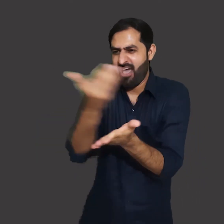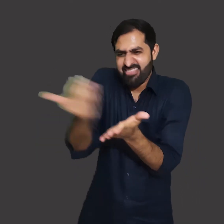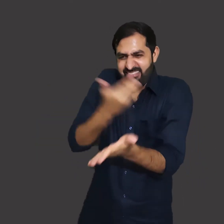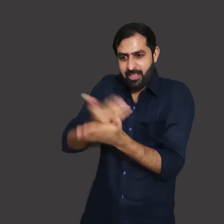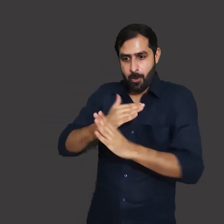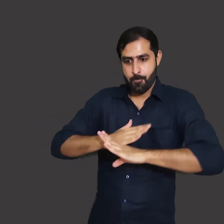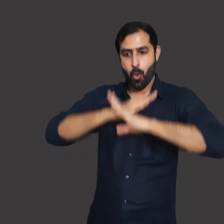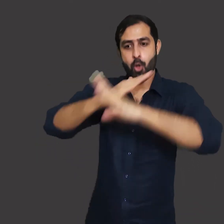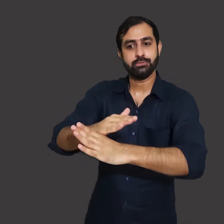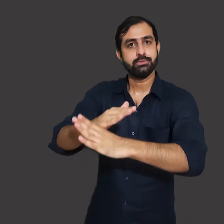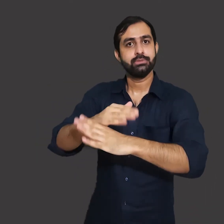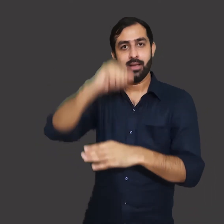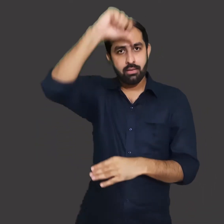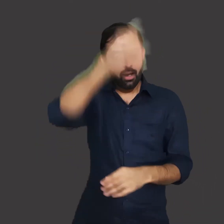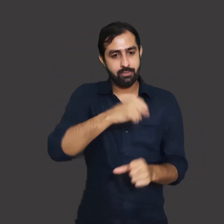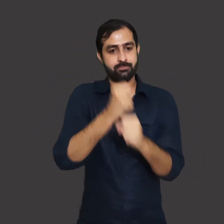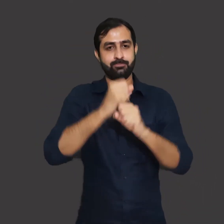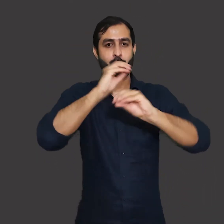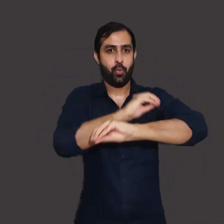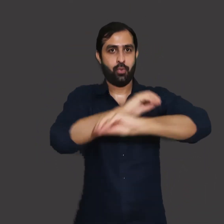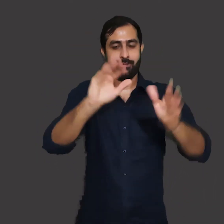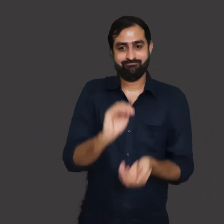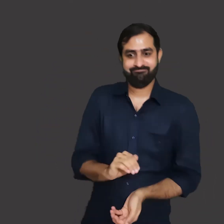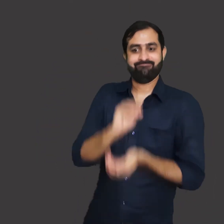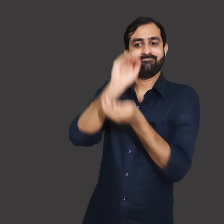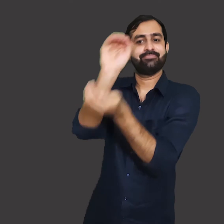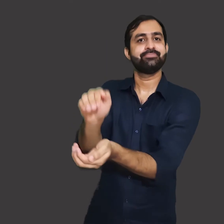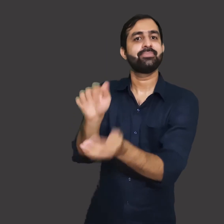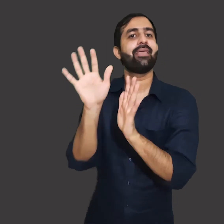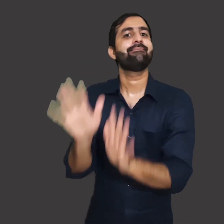and welfare of the common people. The Booker's award is given